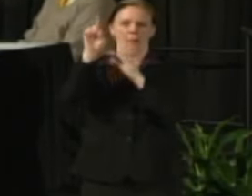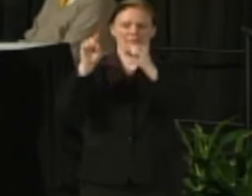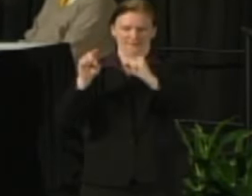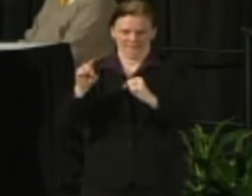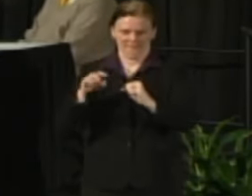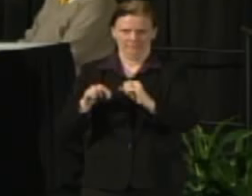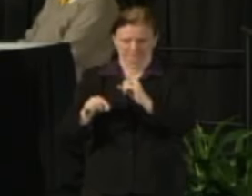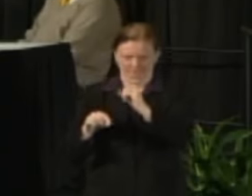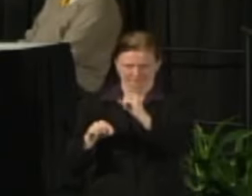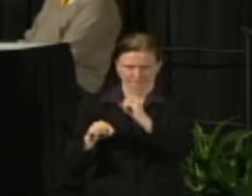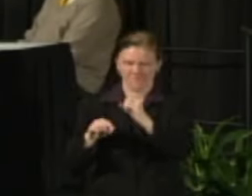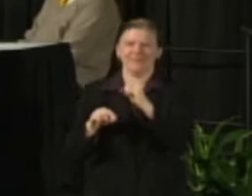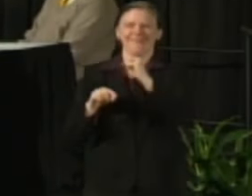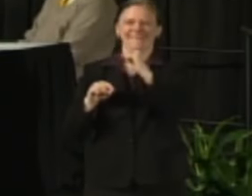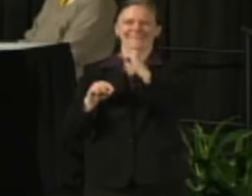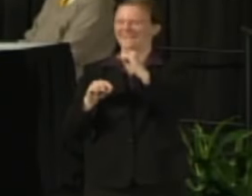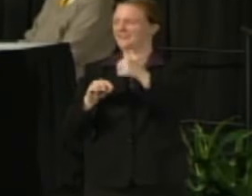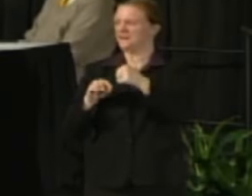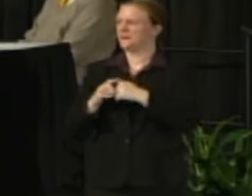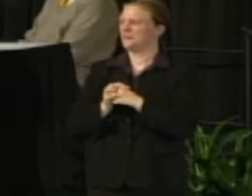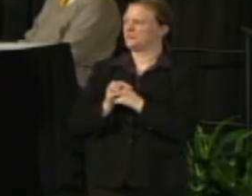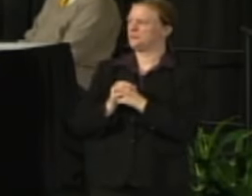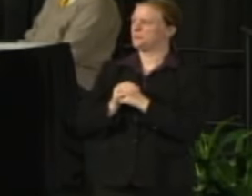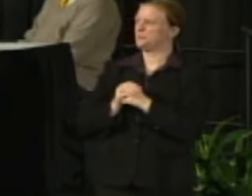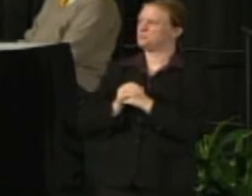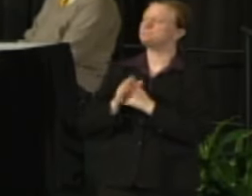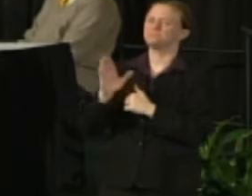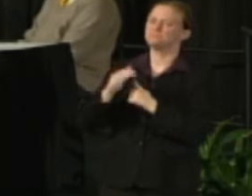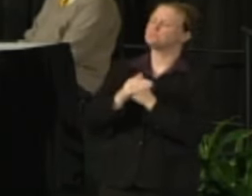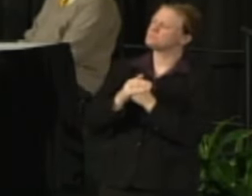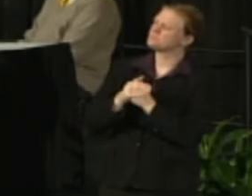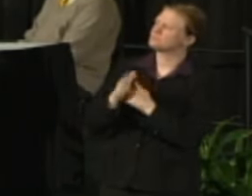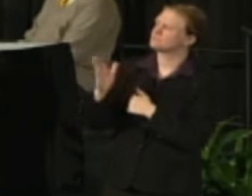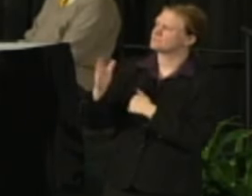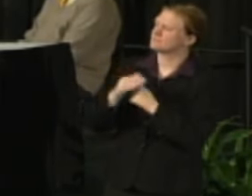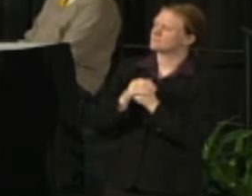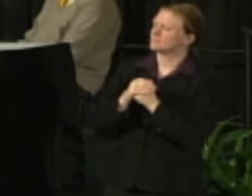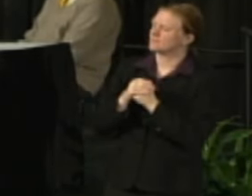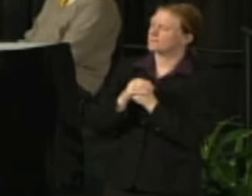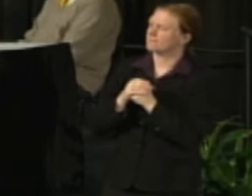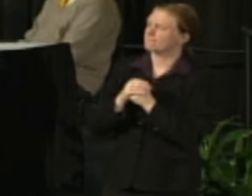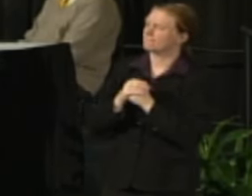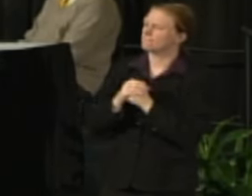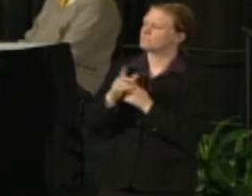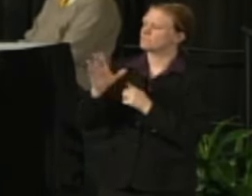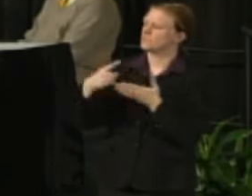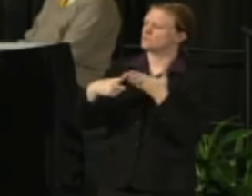I was very encouraged to hear you at the end of your remarks connect the funding issue back to the Wisconsin Idea.